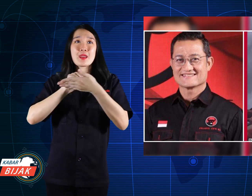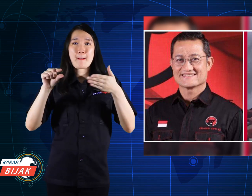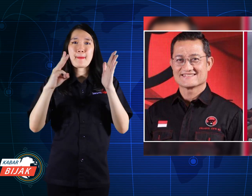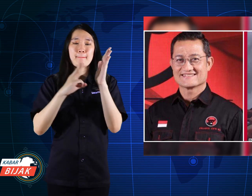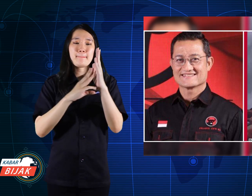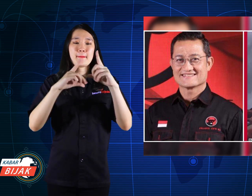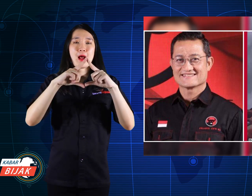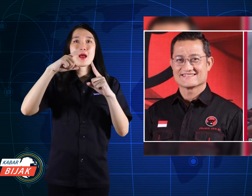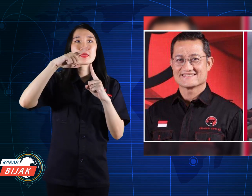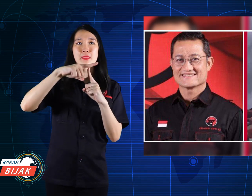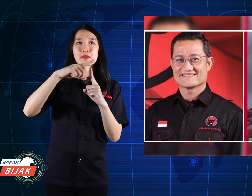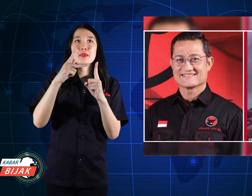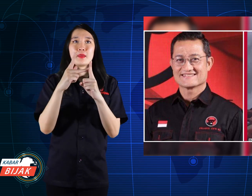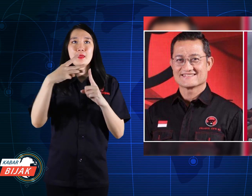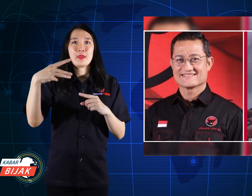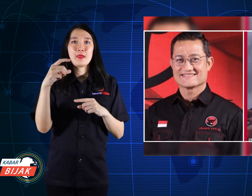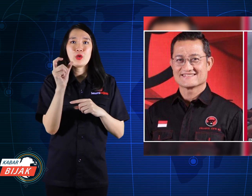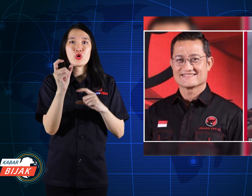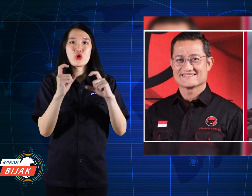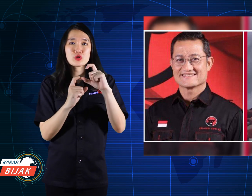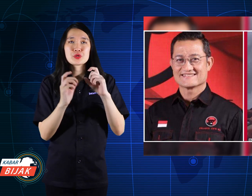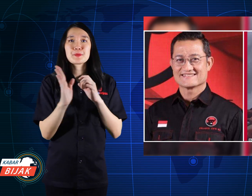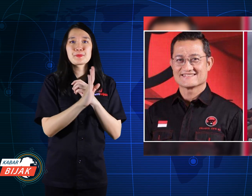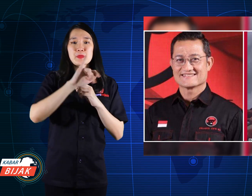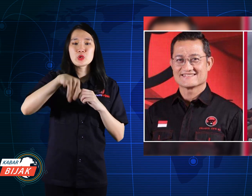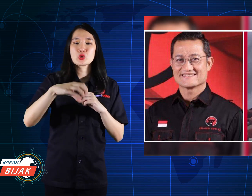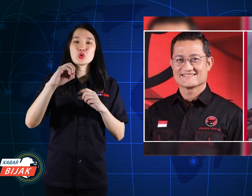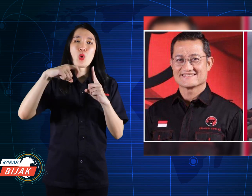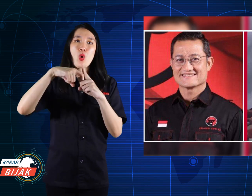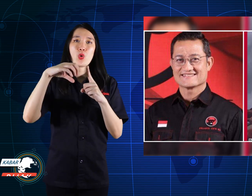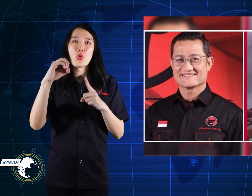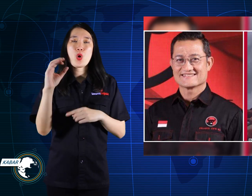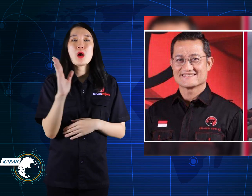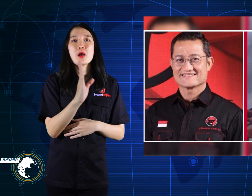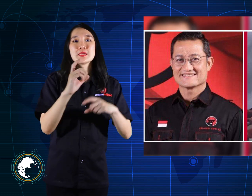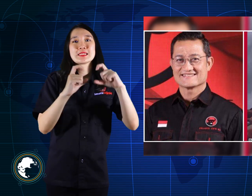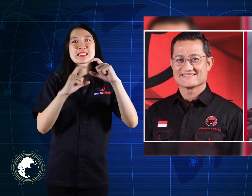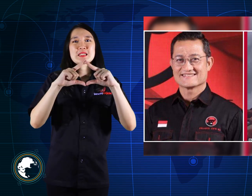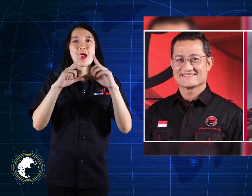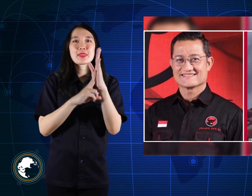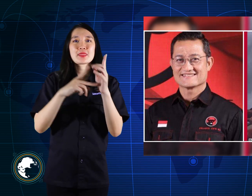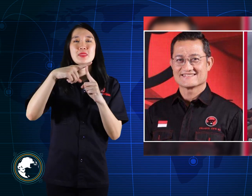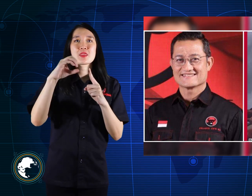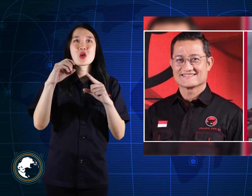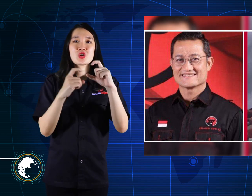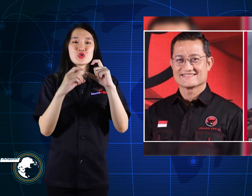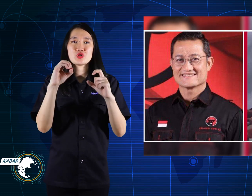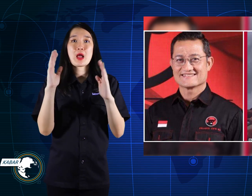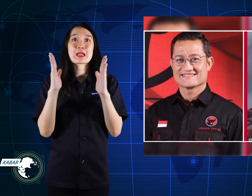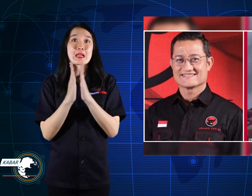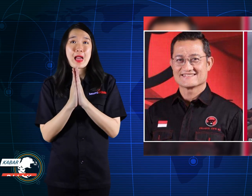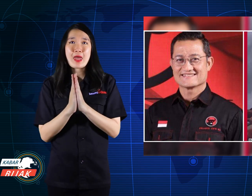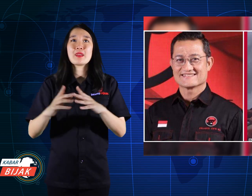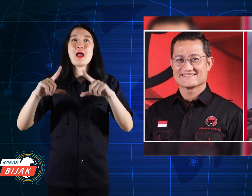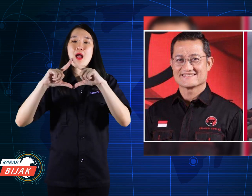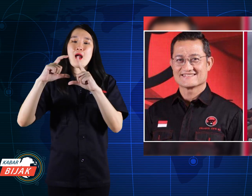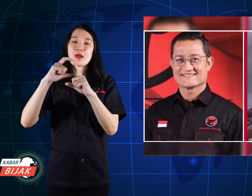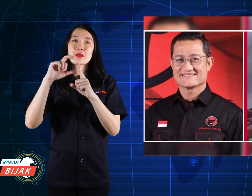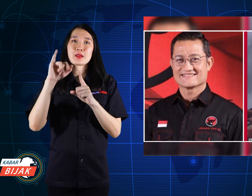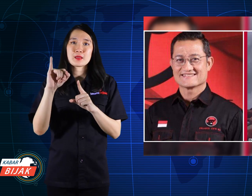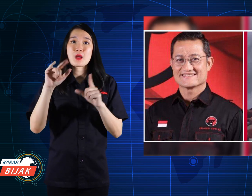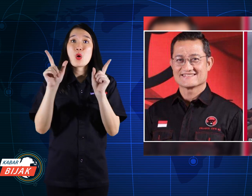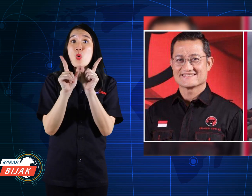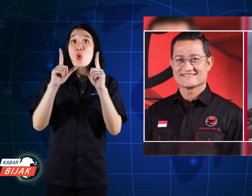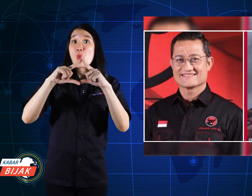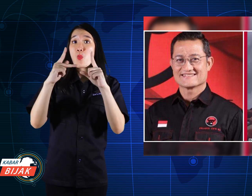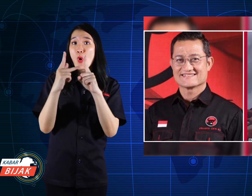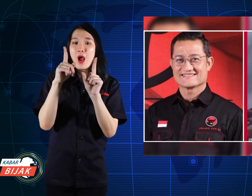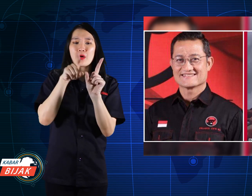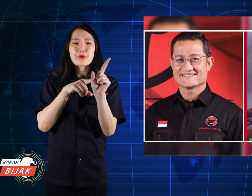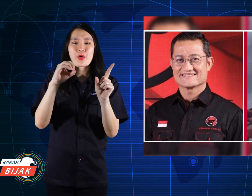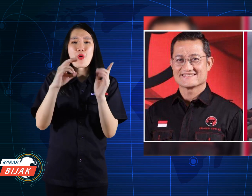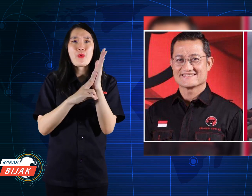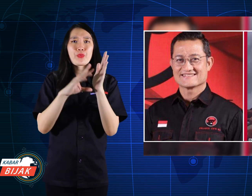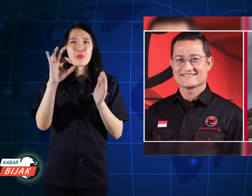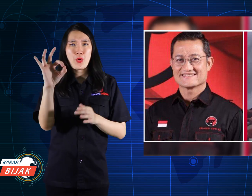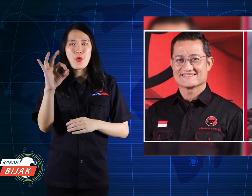Matheus Joko Santoso and Adi Wahyono.